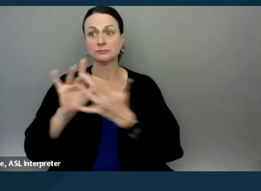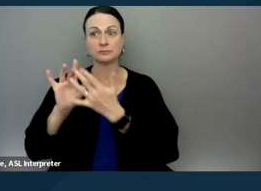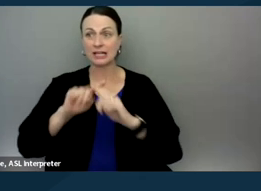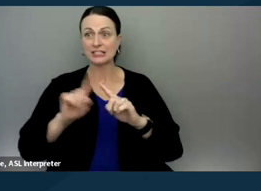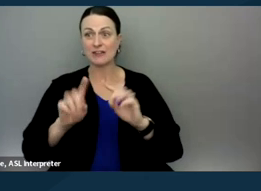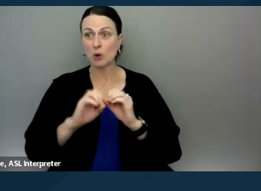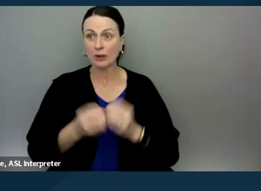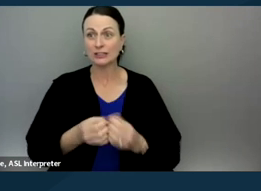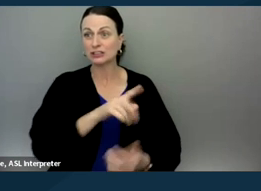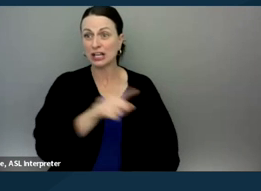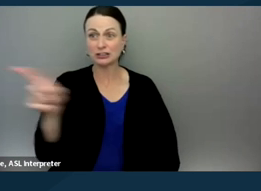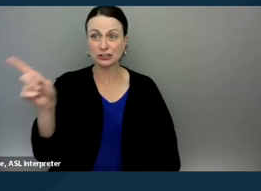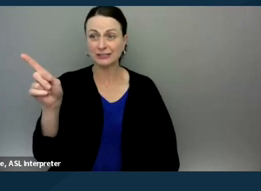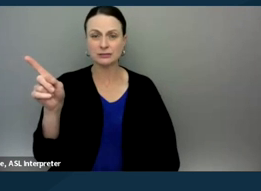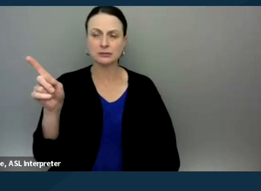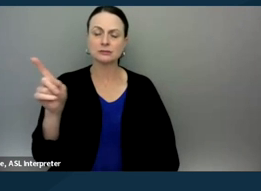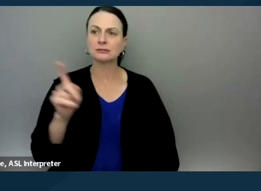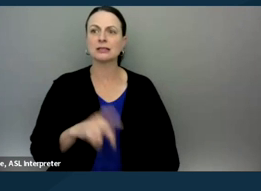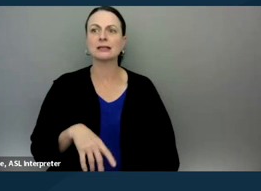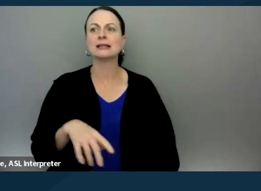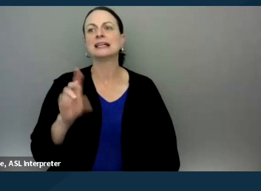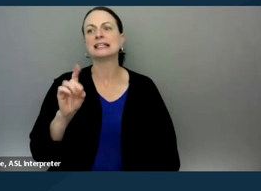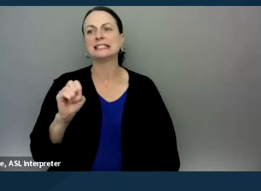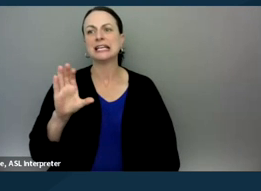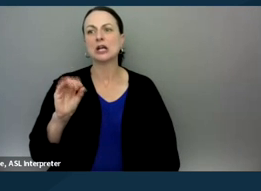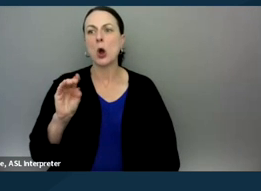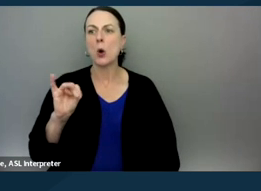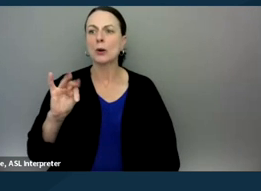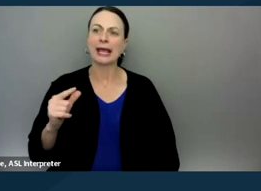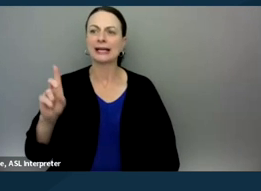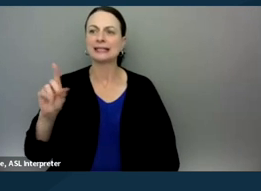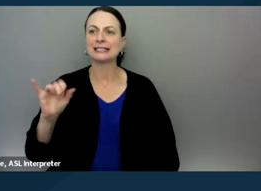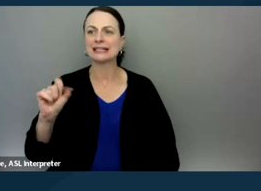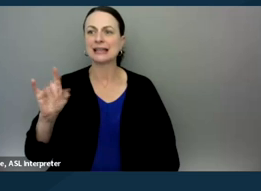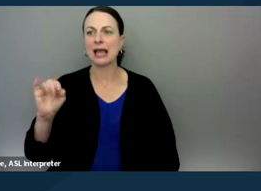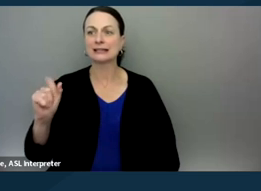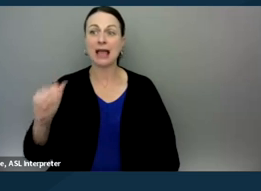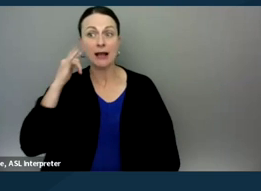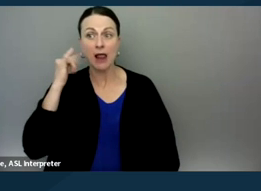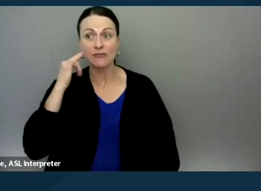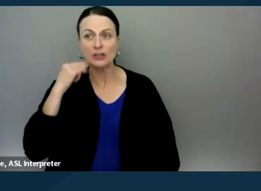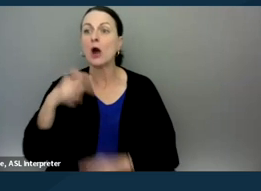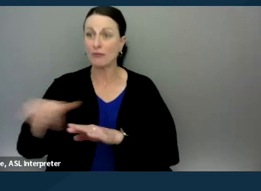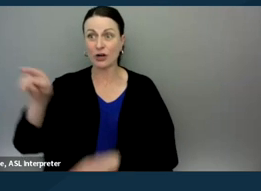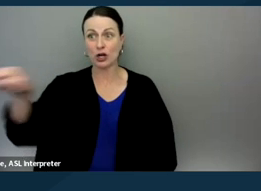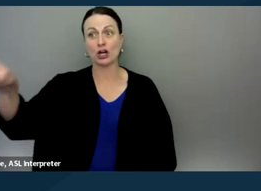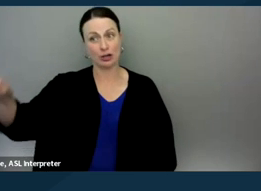think about Decoding Dyslexia California and other places where we referred parents to learn more about dyslexia and what it was and, you know,